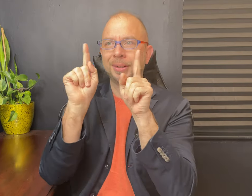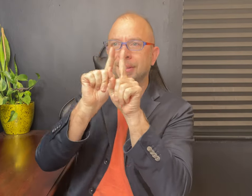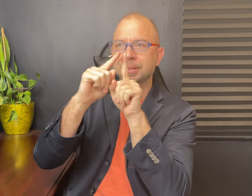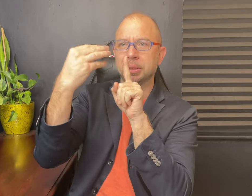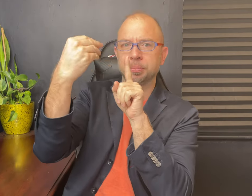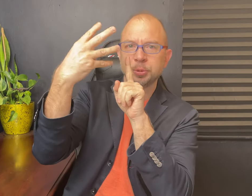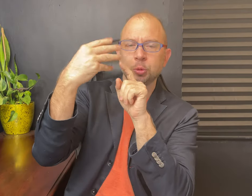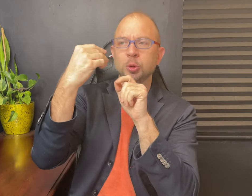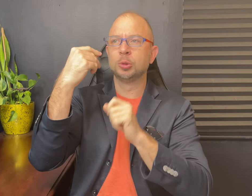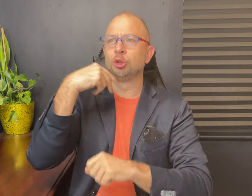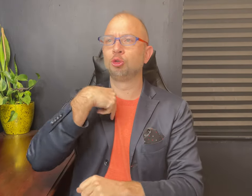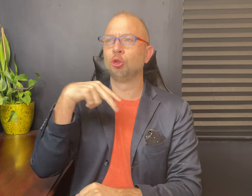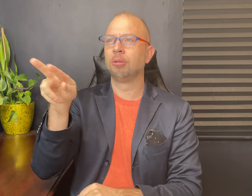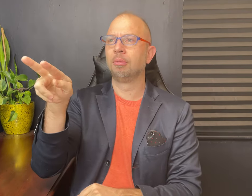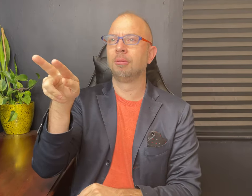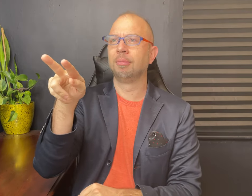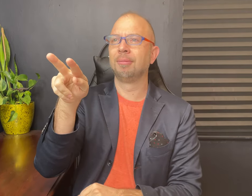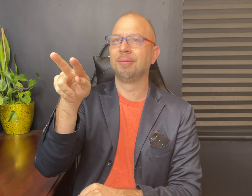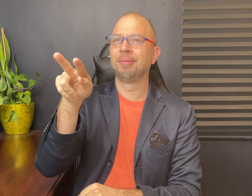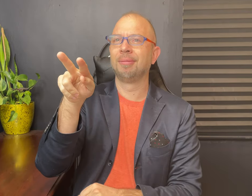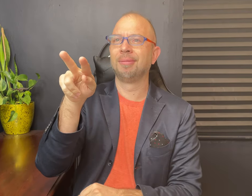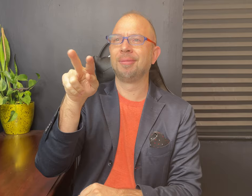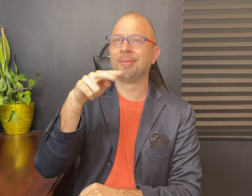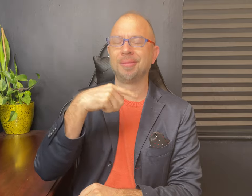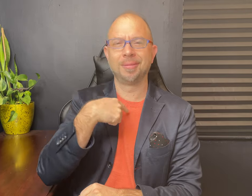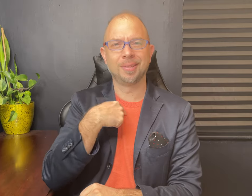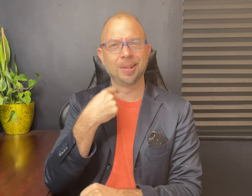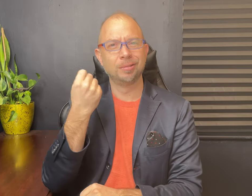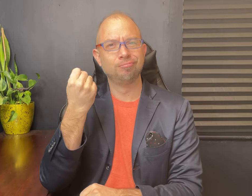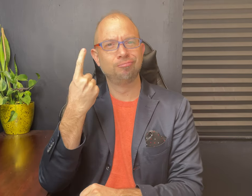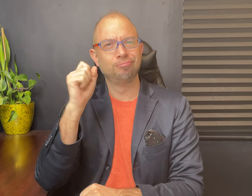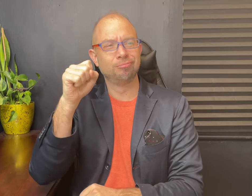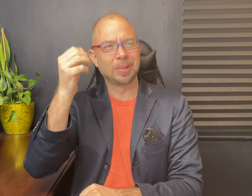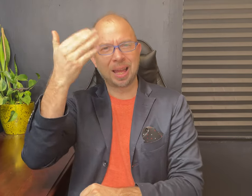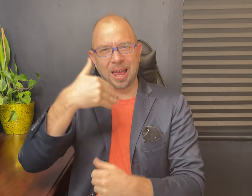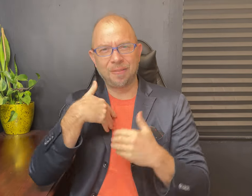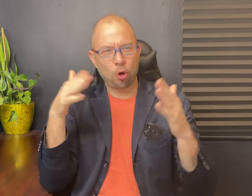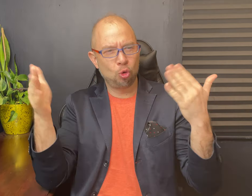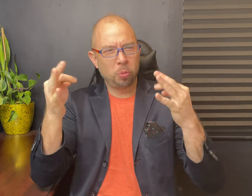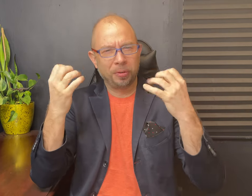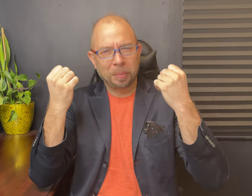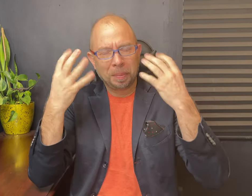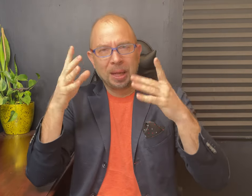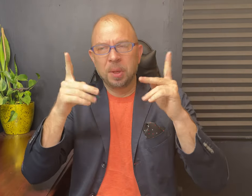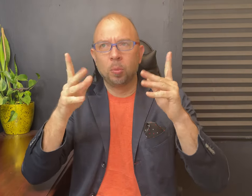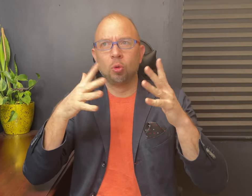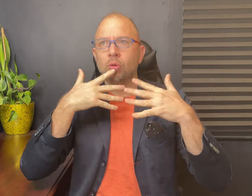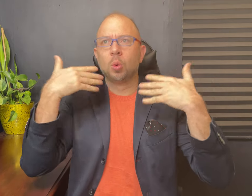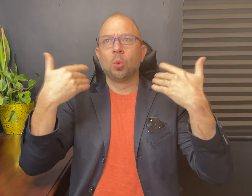for everything he had done. For me to see nearly 500 people feeling honored to be in his presence